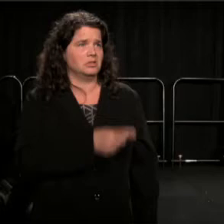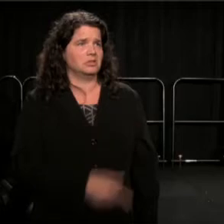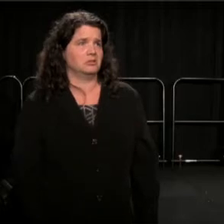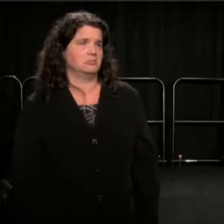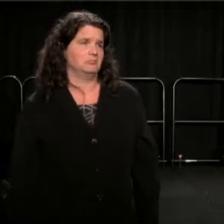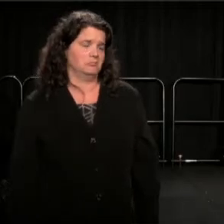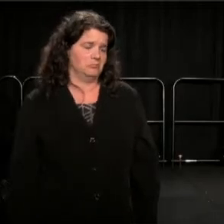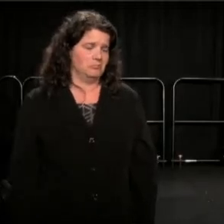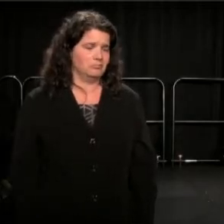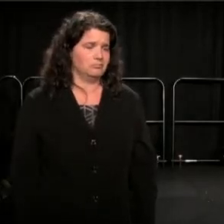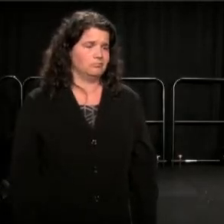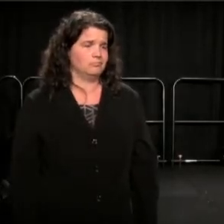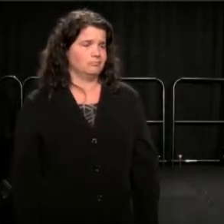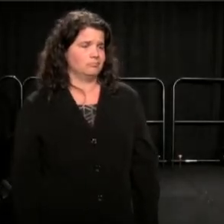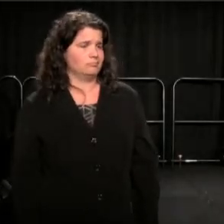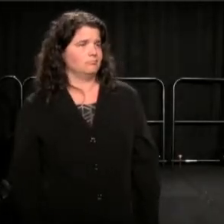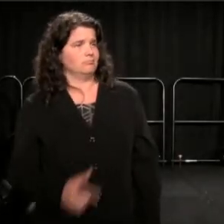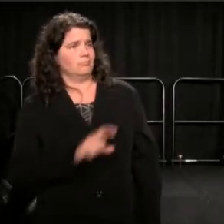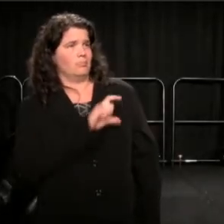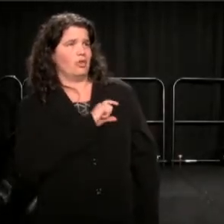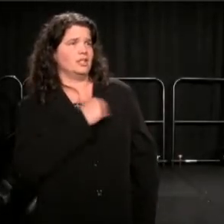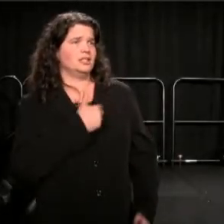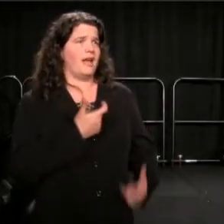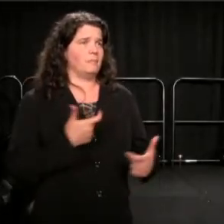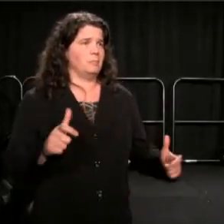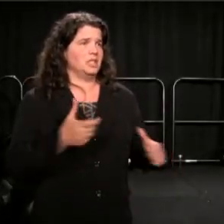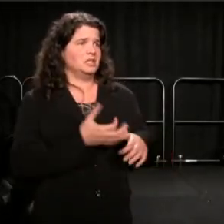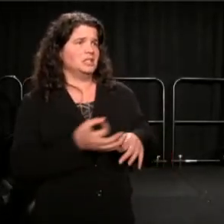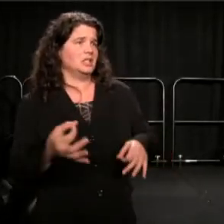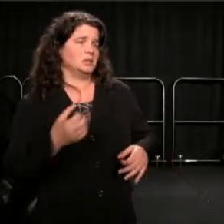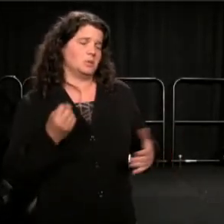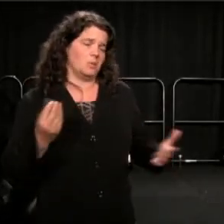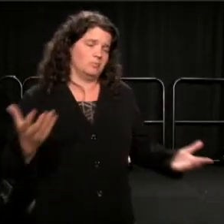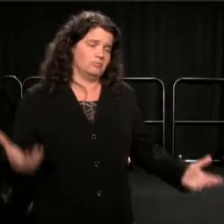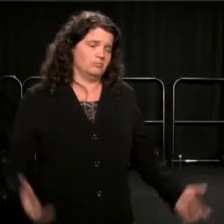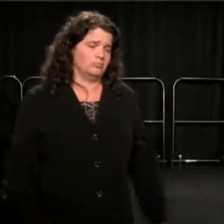And you got a big stick, so, so, hey.